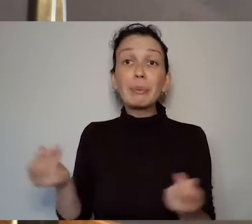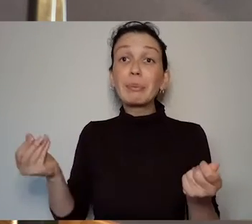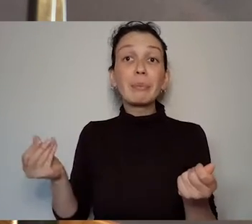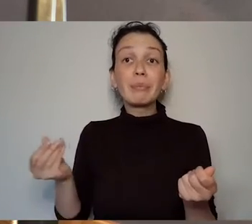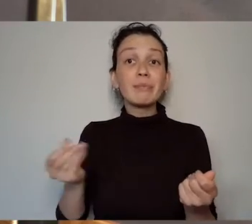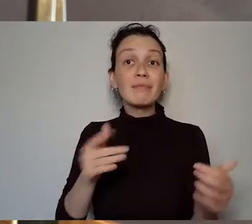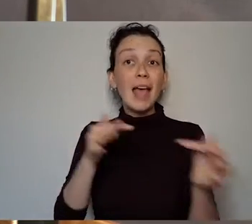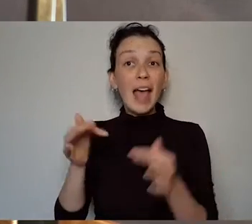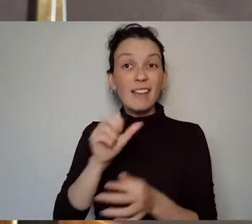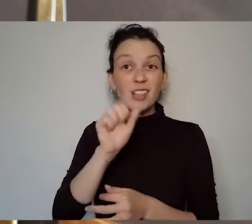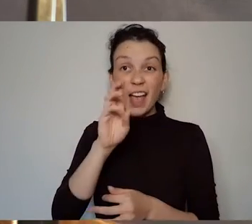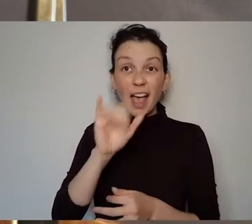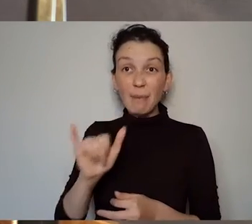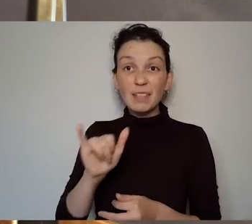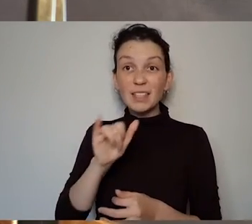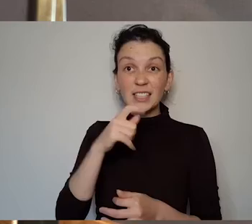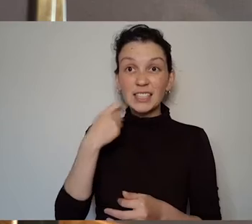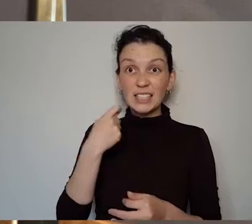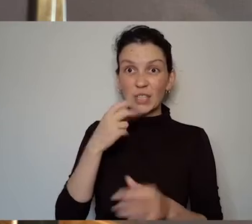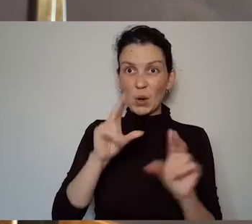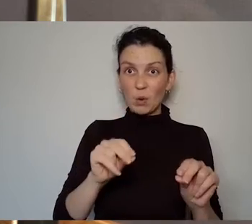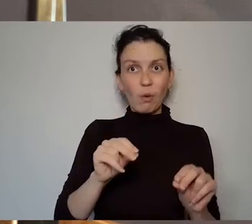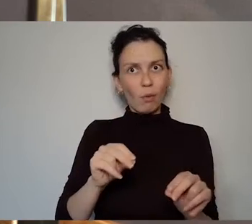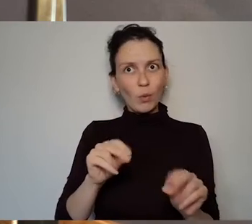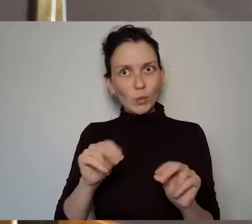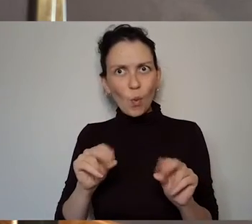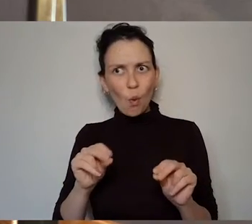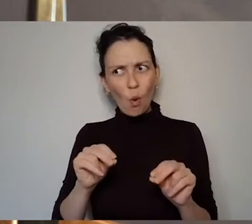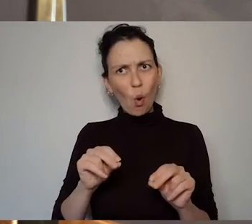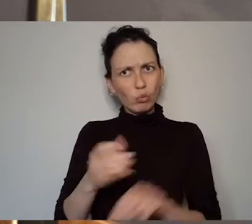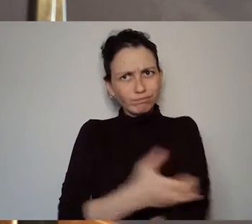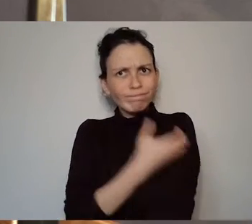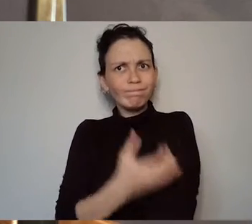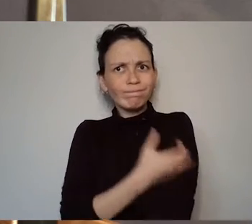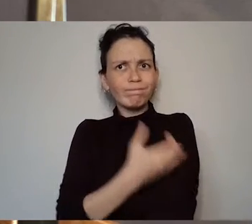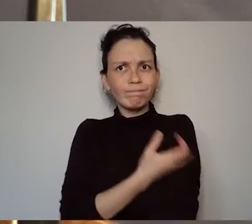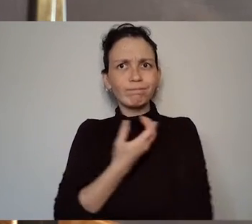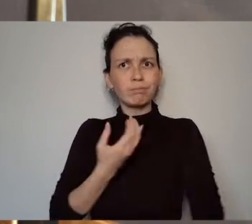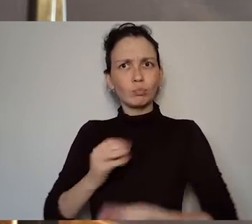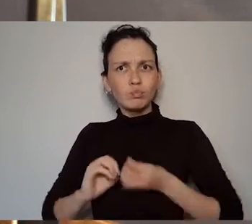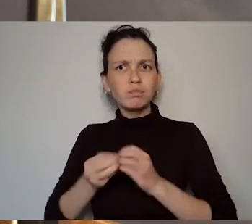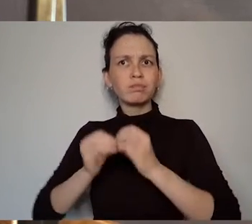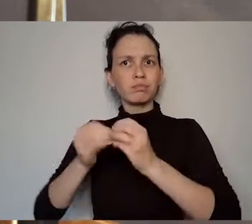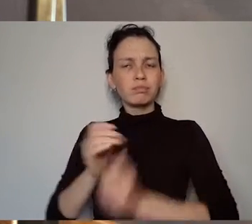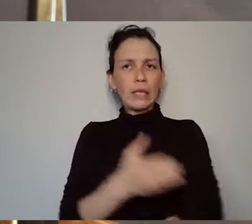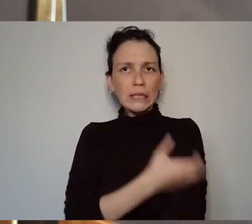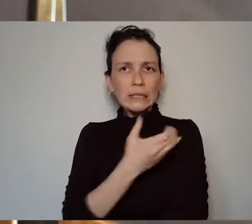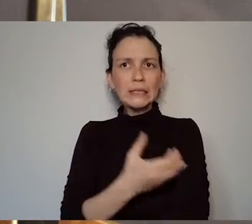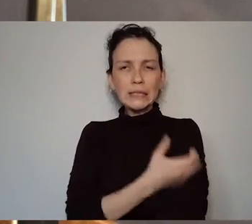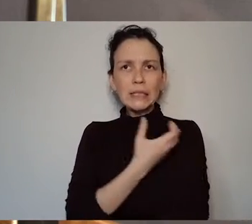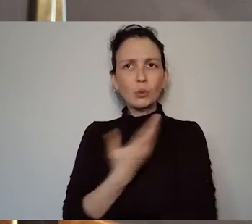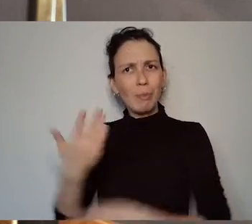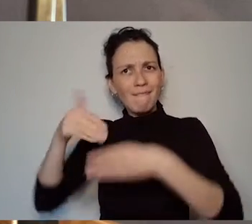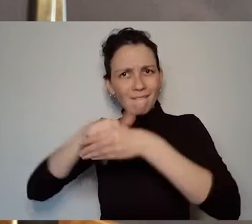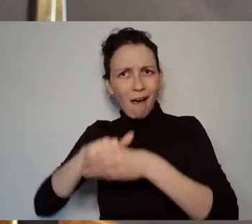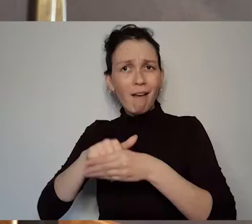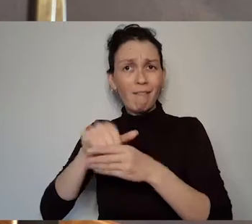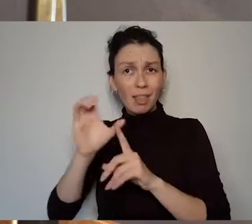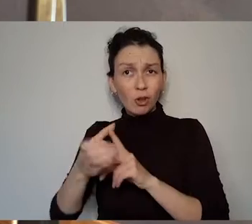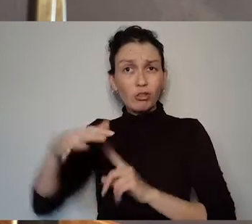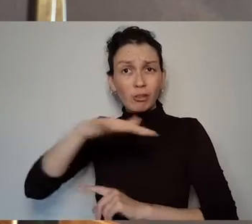very active up to and including the 1960s in this kind of cultural space so yeah that's